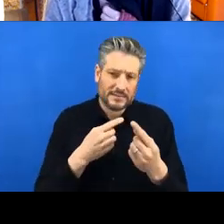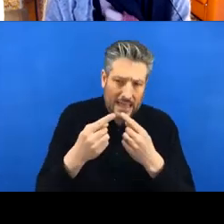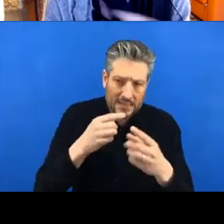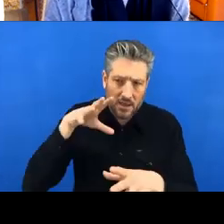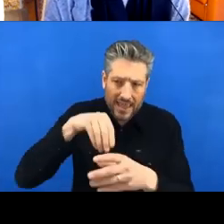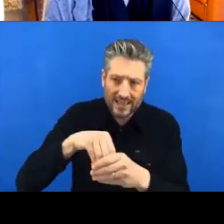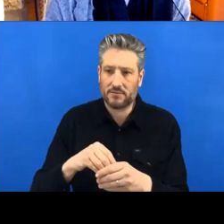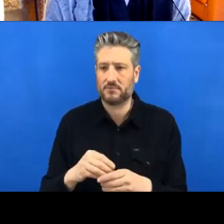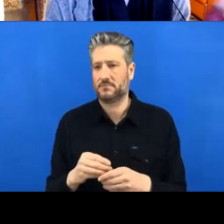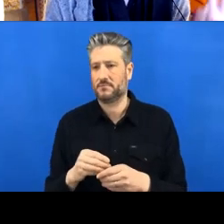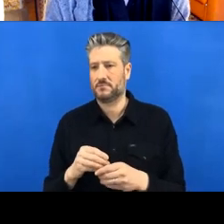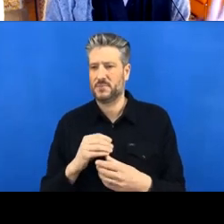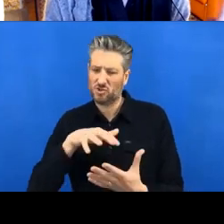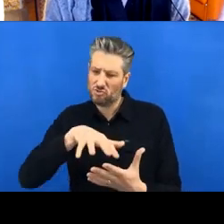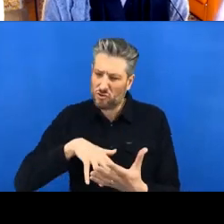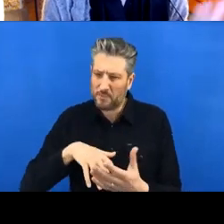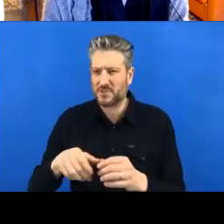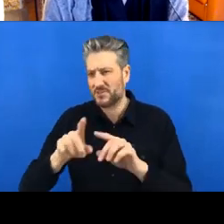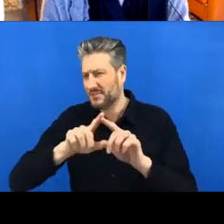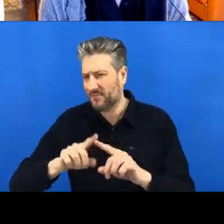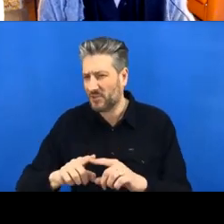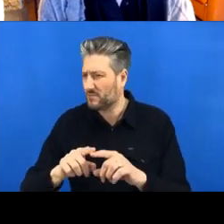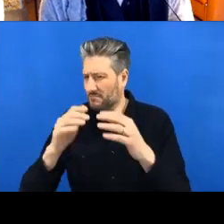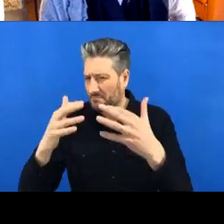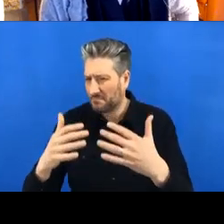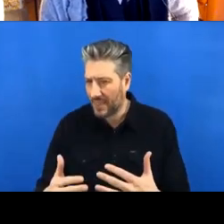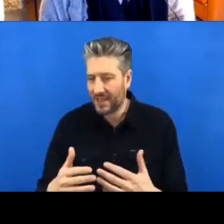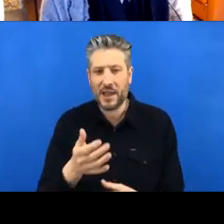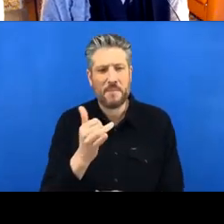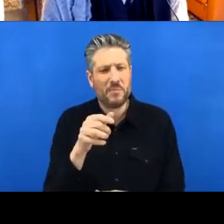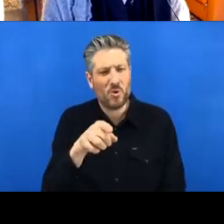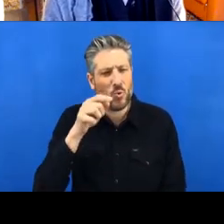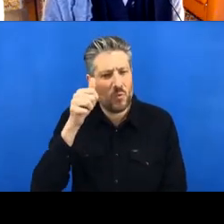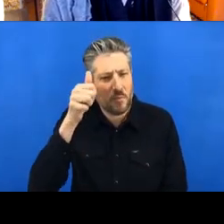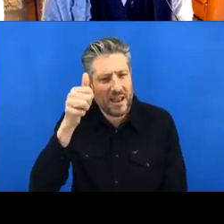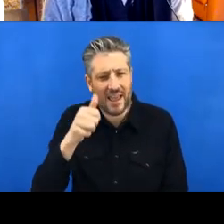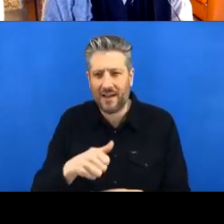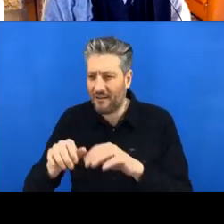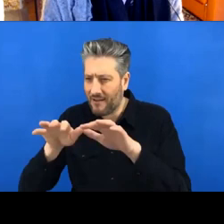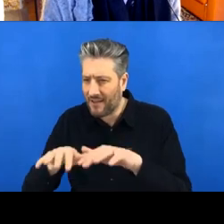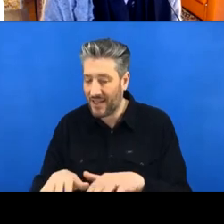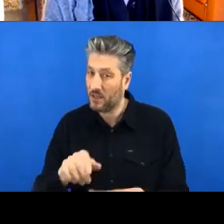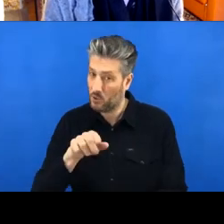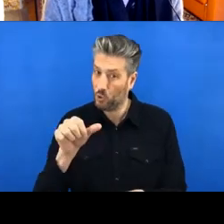And again, if this looks familiar to you, then ideally you should be version-controlling this kind of project setup as well.